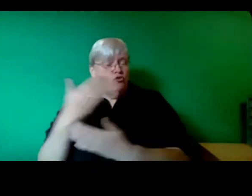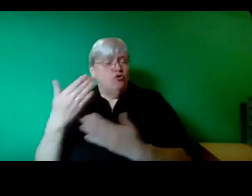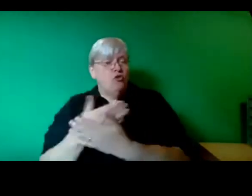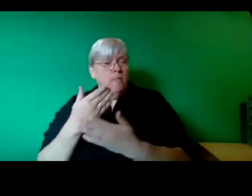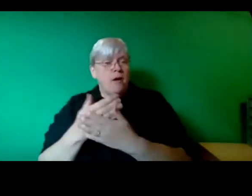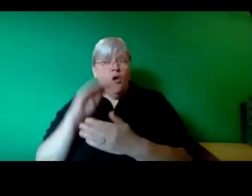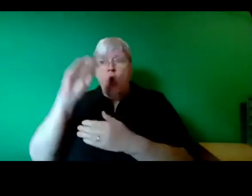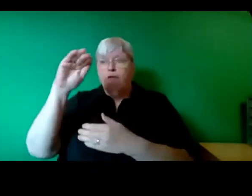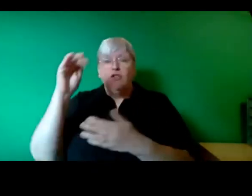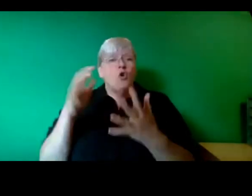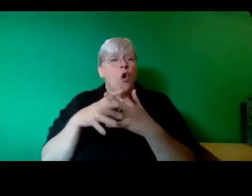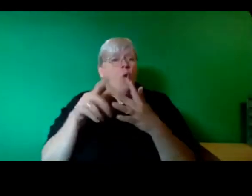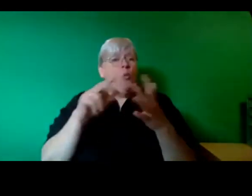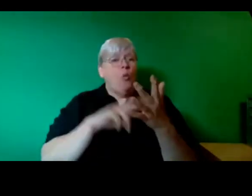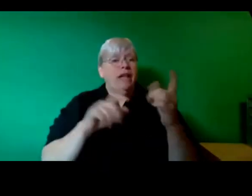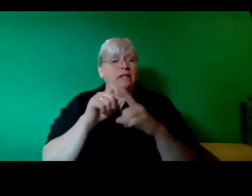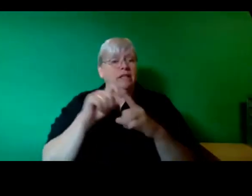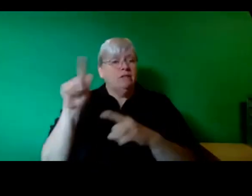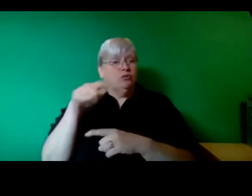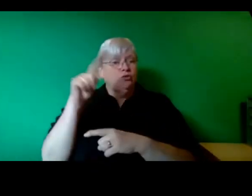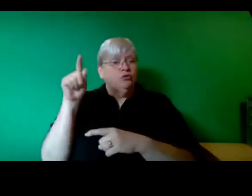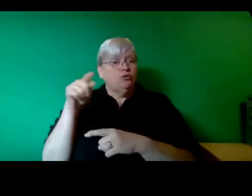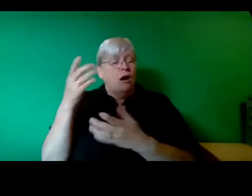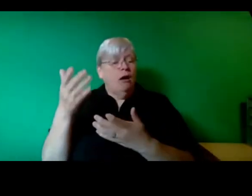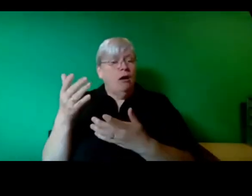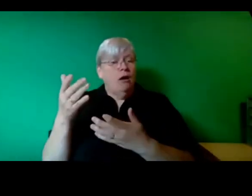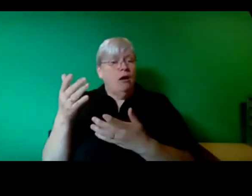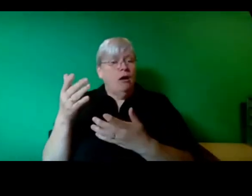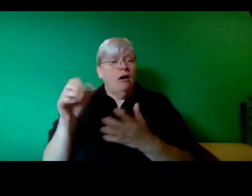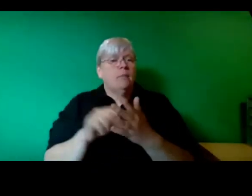the problem though is that's because they see an expansion not just in oil and gas but they